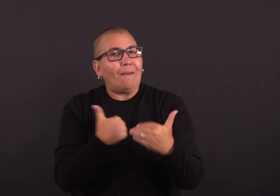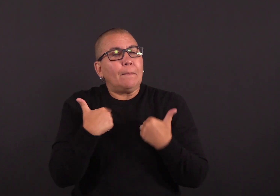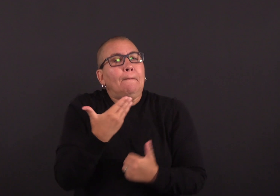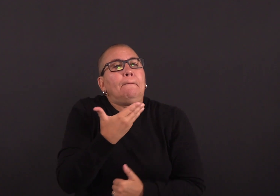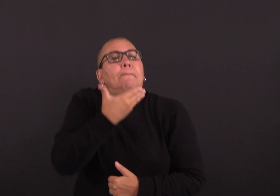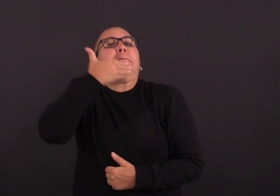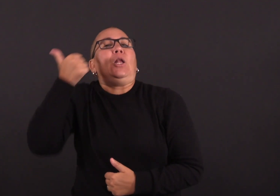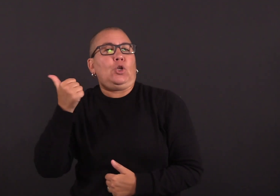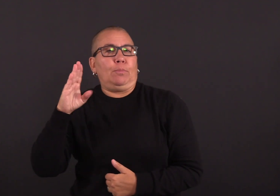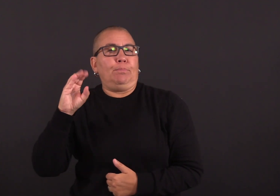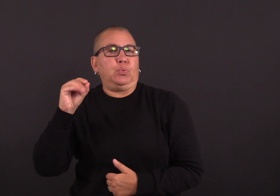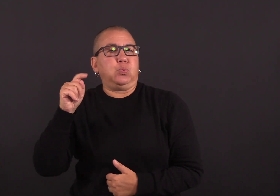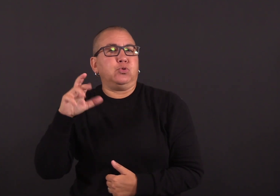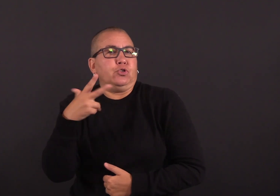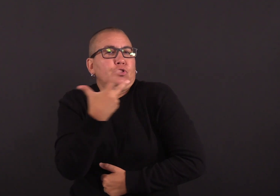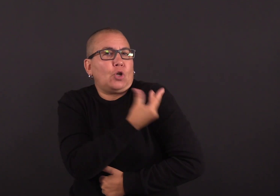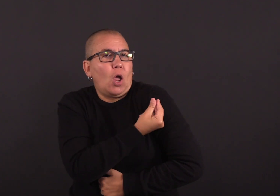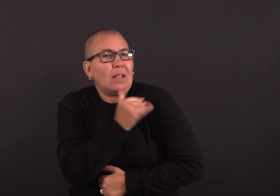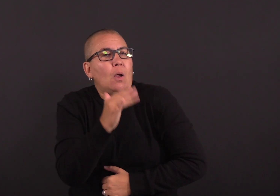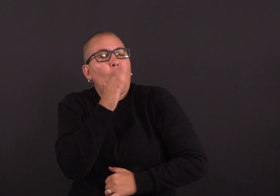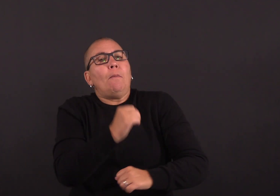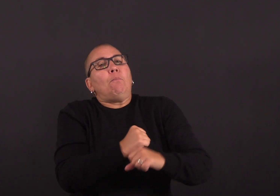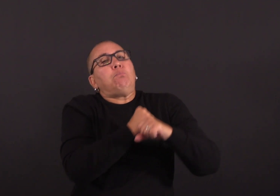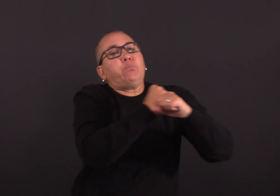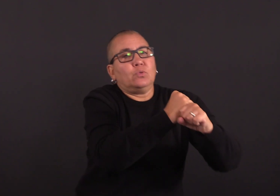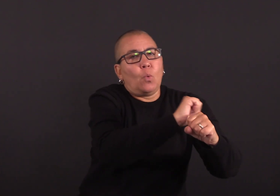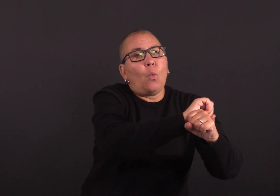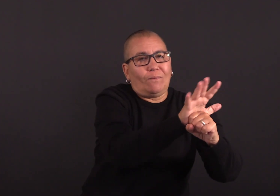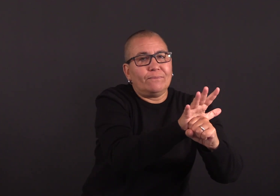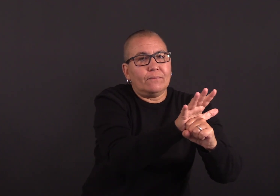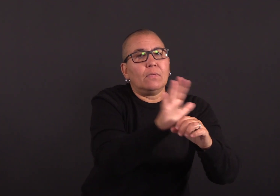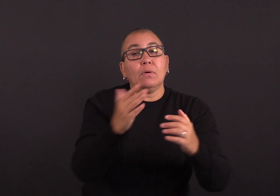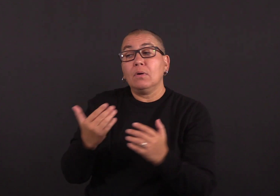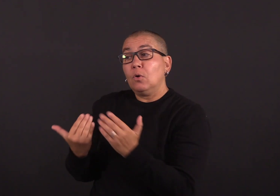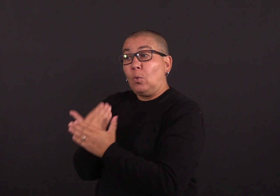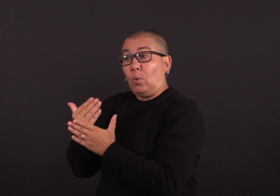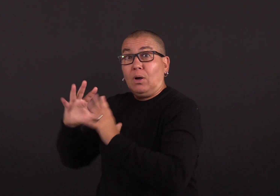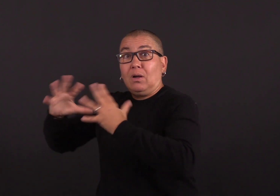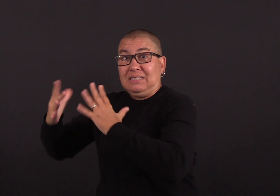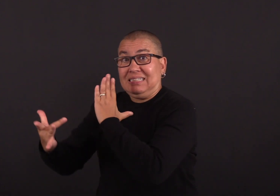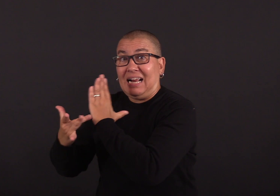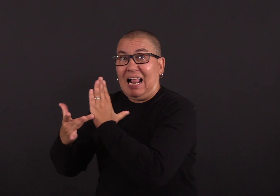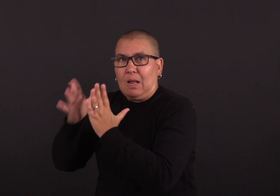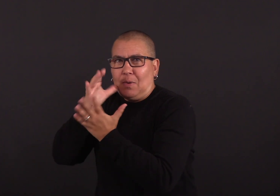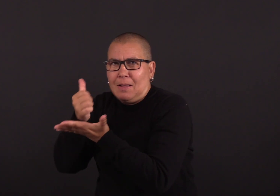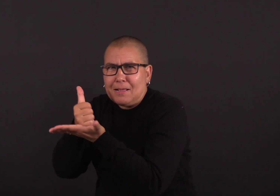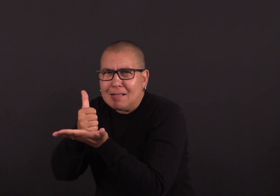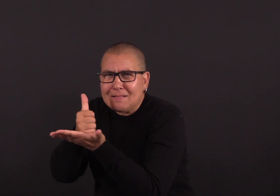the Food and Drug Administration (FDA) approved and the CDC recommended two RSV vaccines for